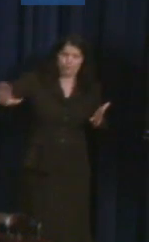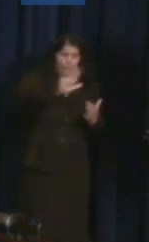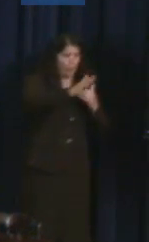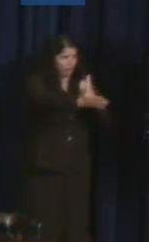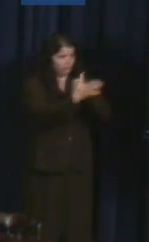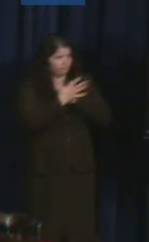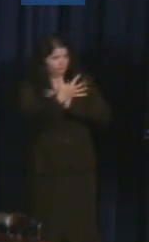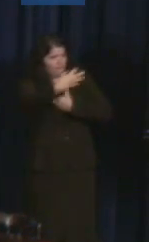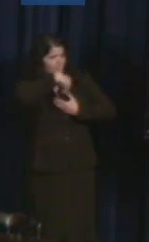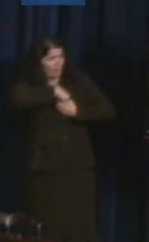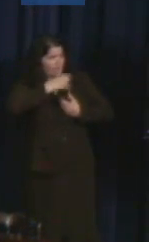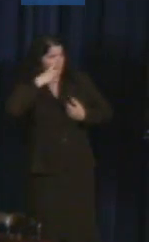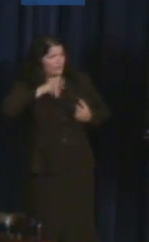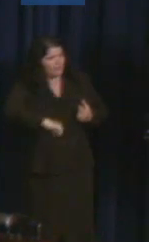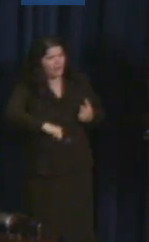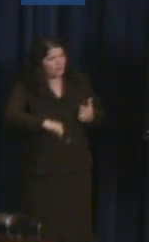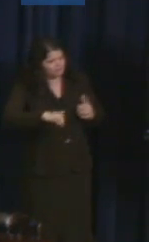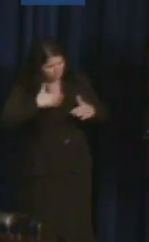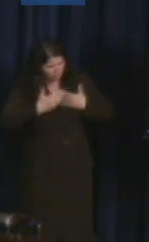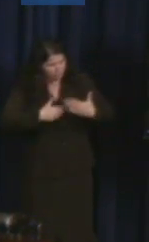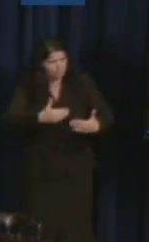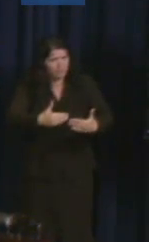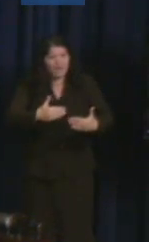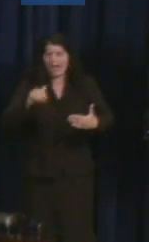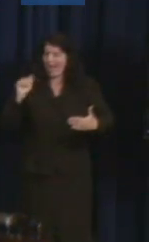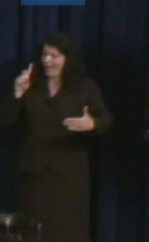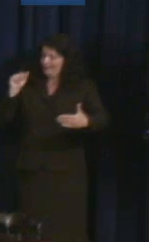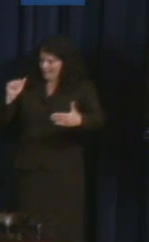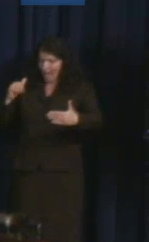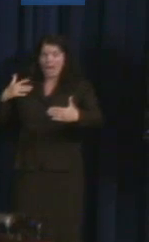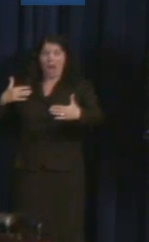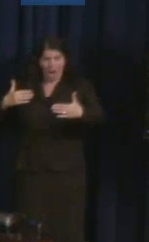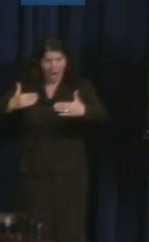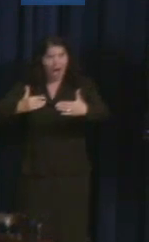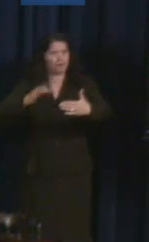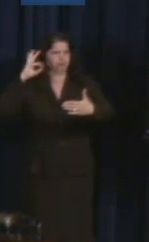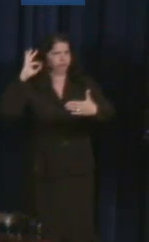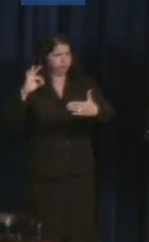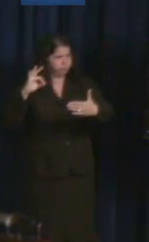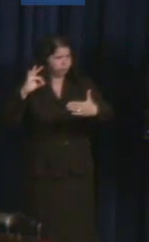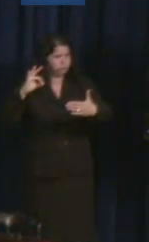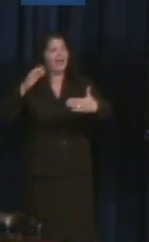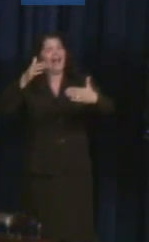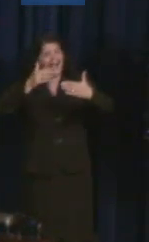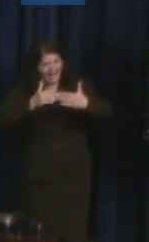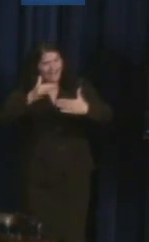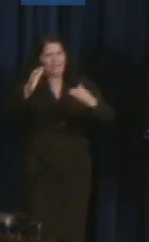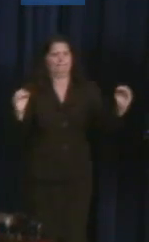which will take us into the future, what Champions of Change events does for those of us who work here in the